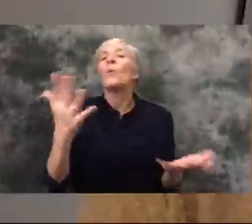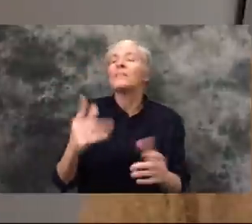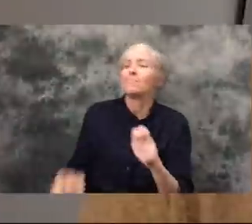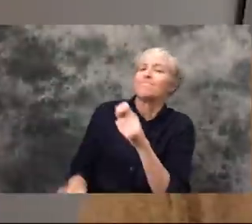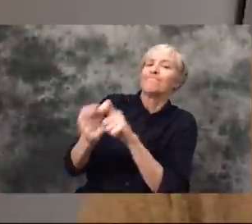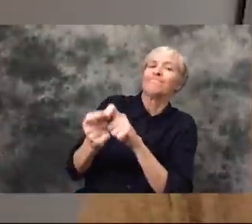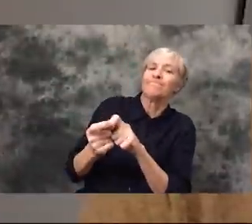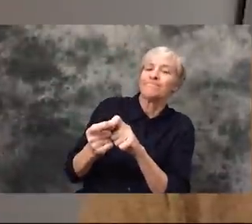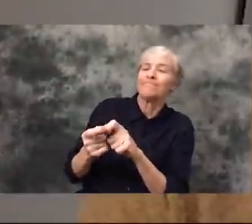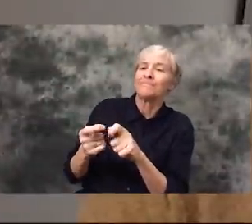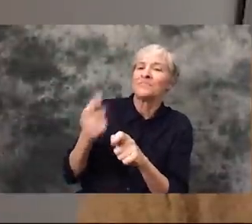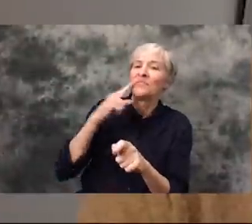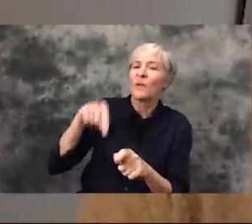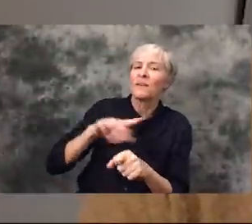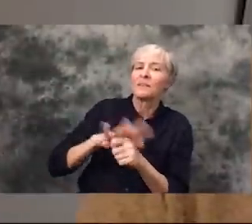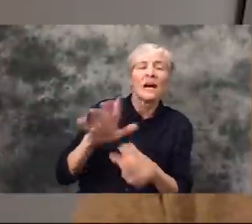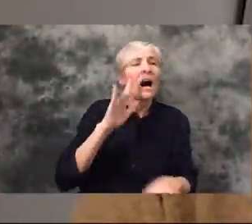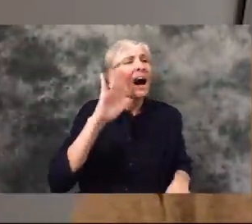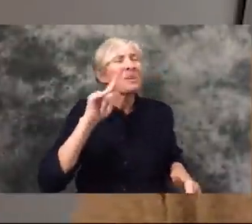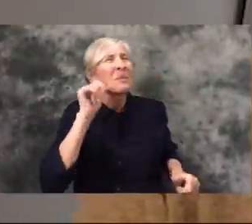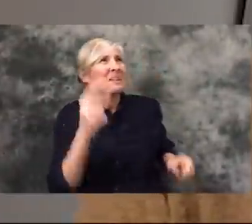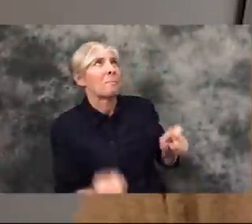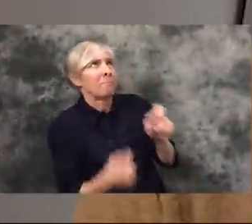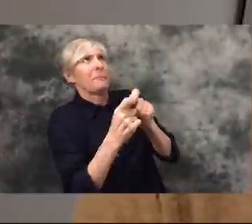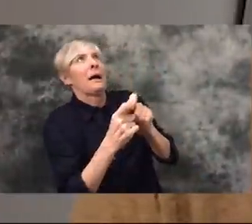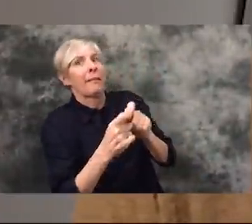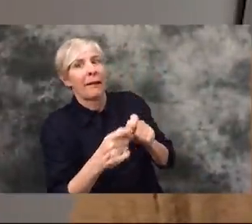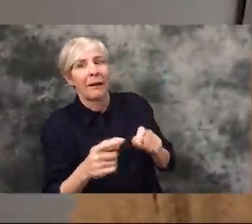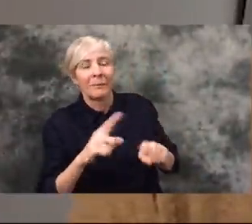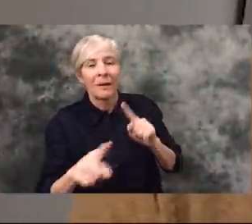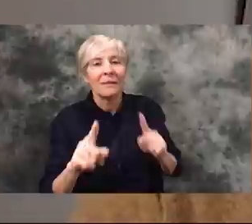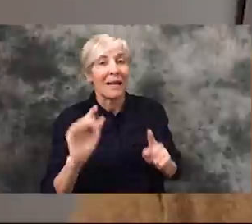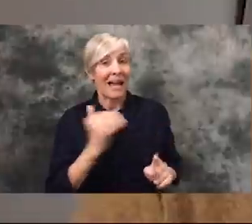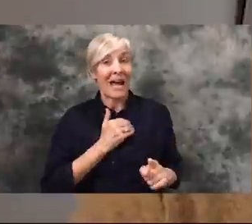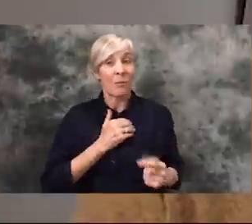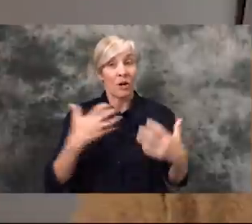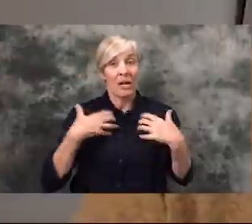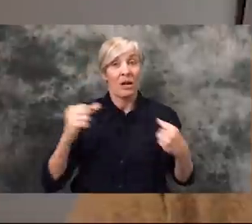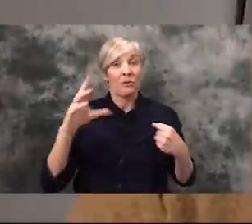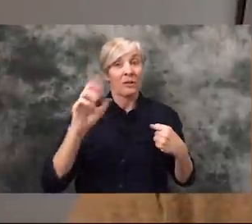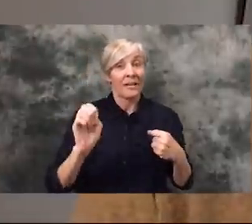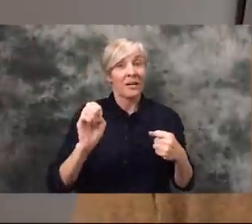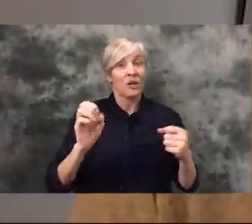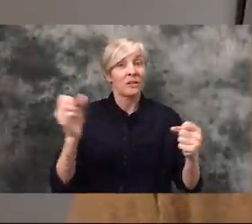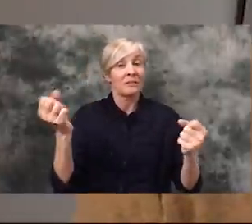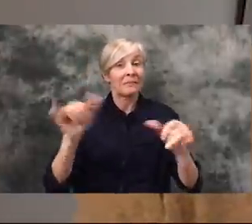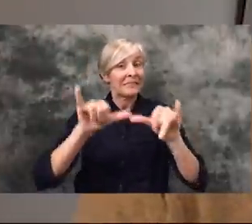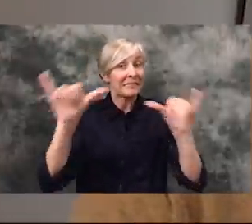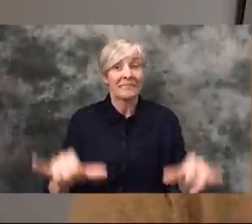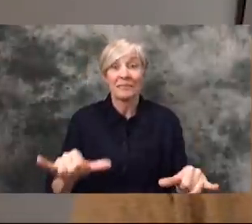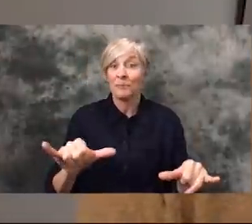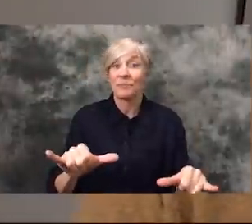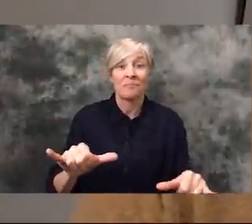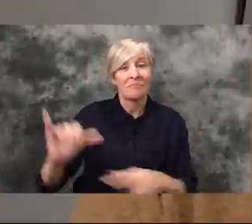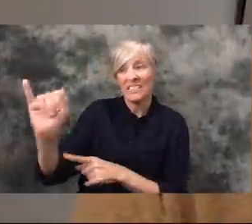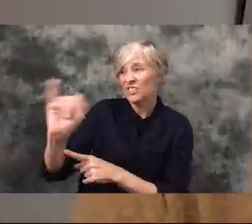backlash so much as I hope it's a realization - that our health care system does not work for everyone, it doesn't even work for the people who